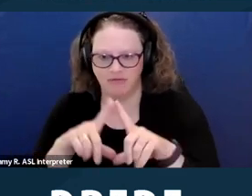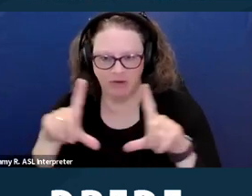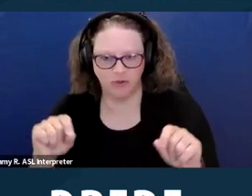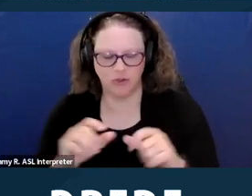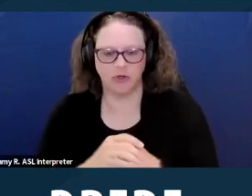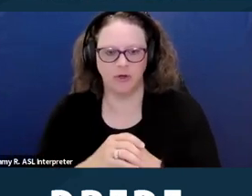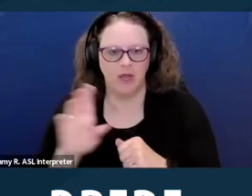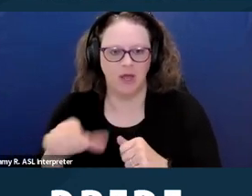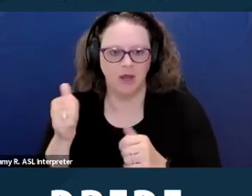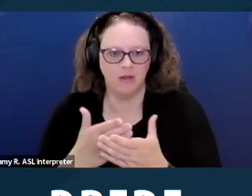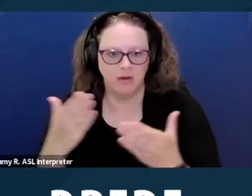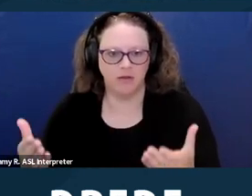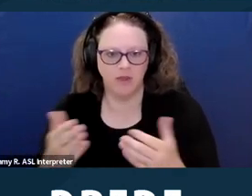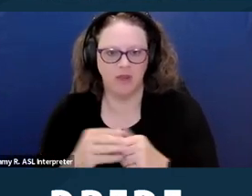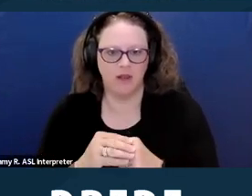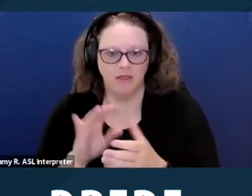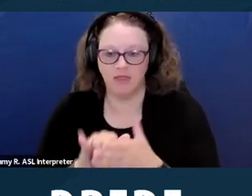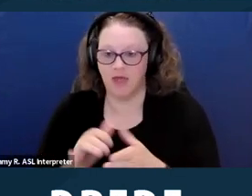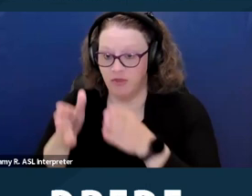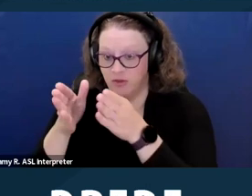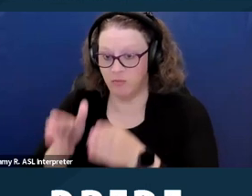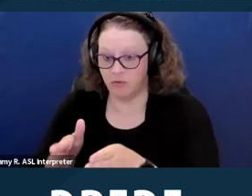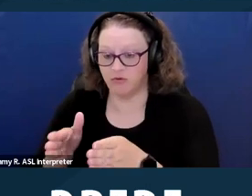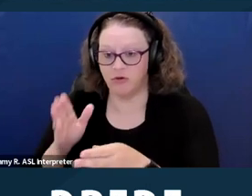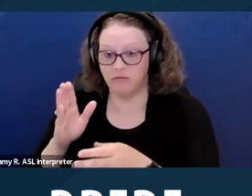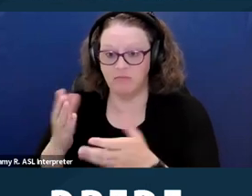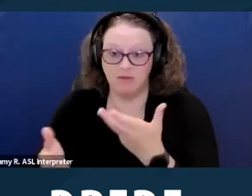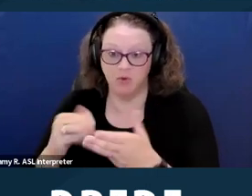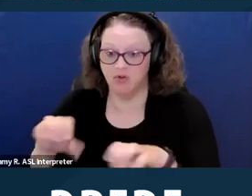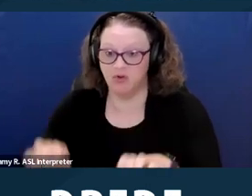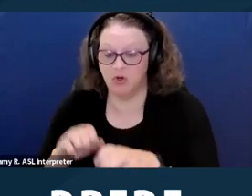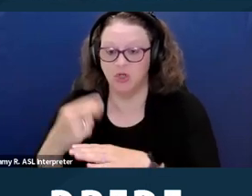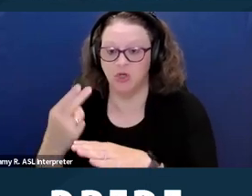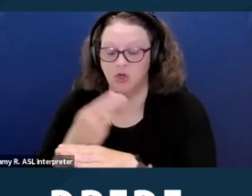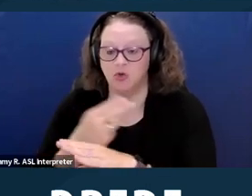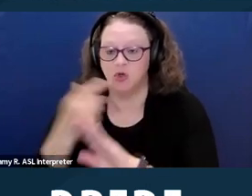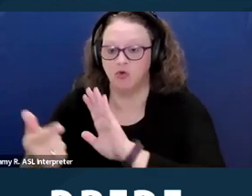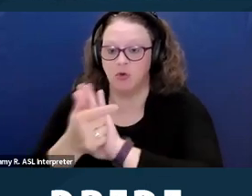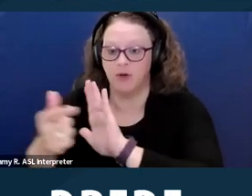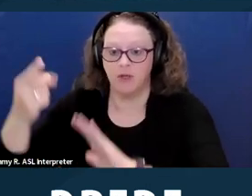Another thing that the potential housing provider may do is use the criminal history and eviction records of